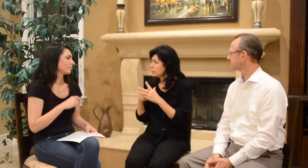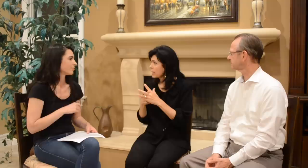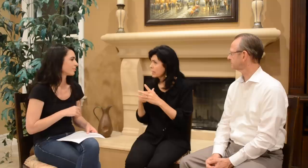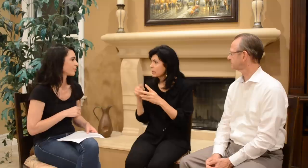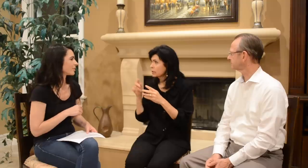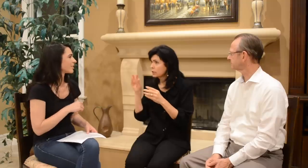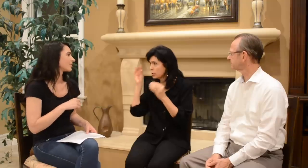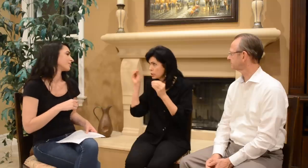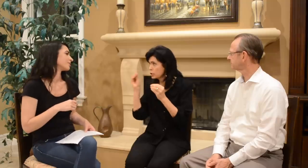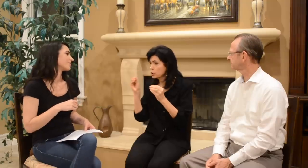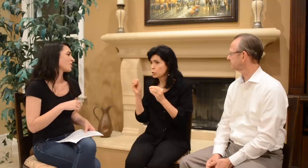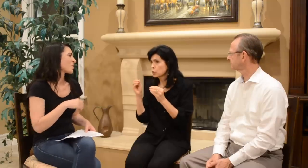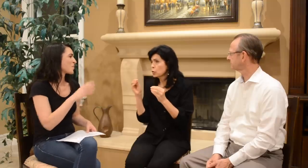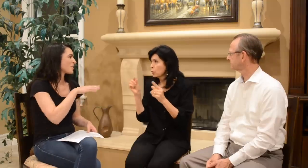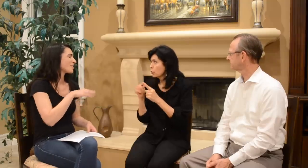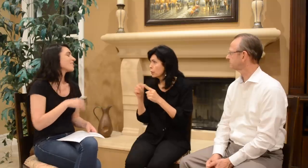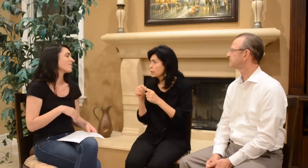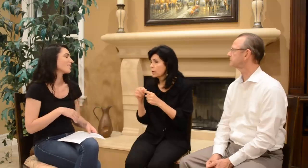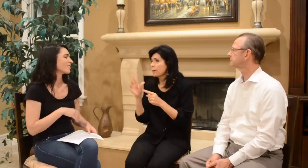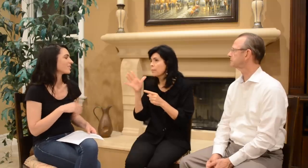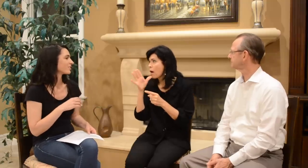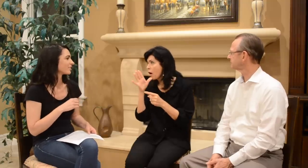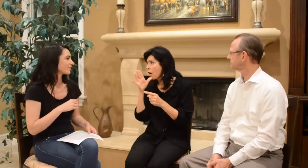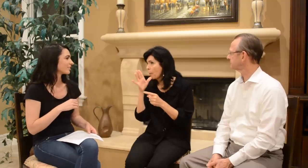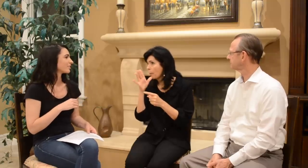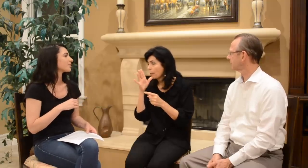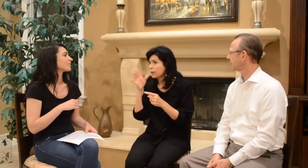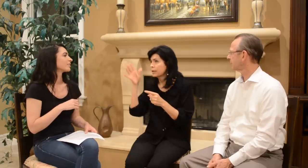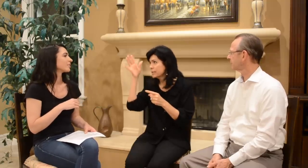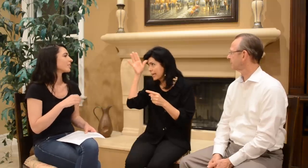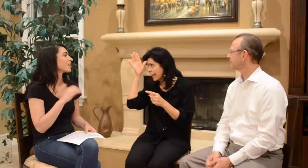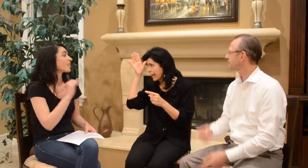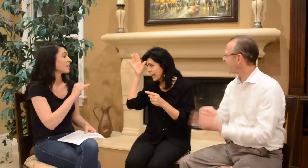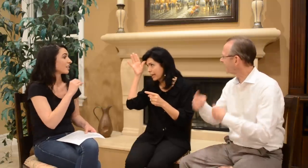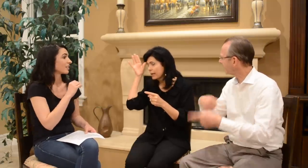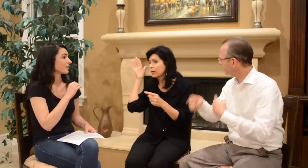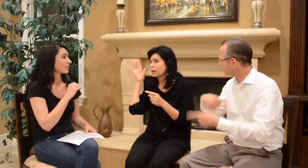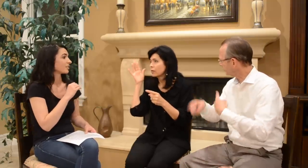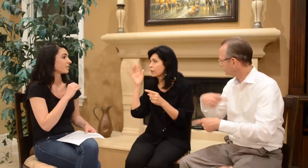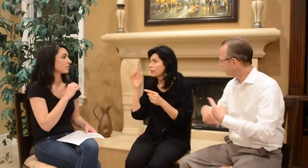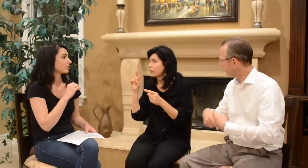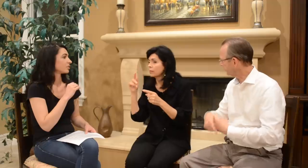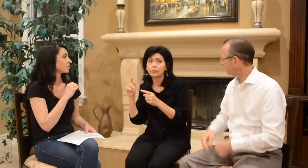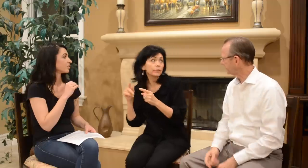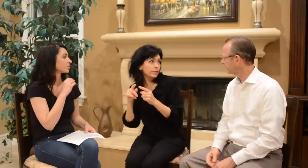and so they started teaching you words. They would teach you words like Mom and Dad. Dad: Sign language words, right?